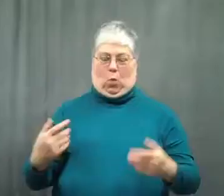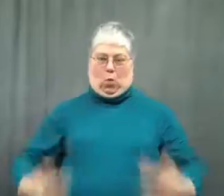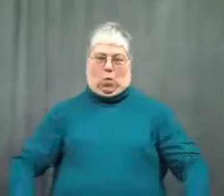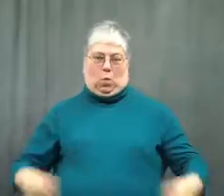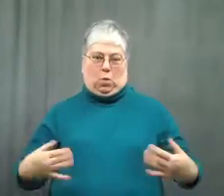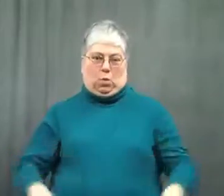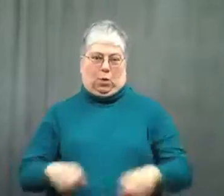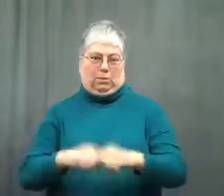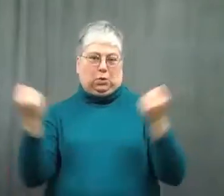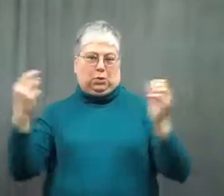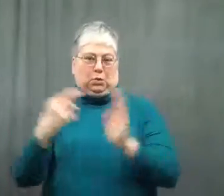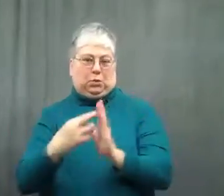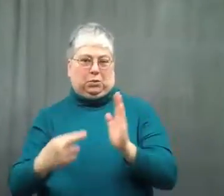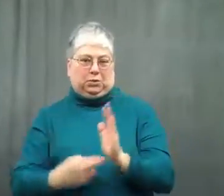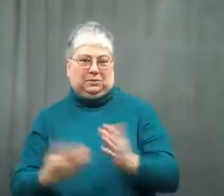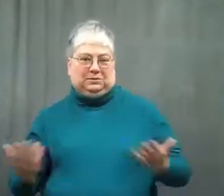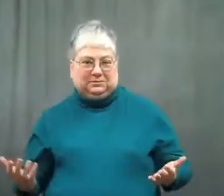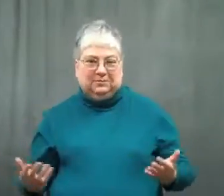The videos obviously broke those rules.